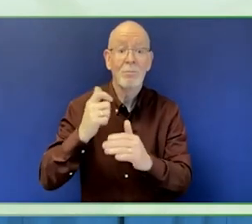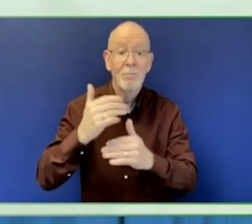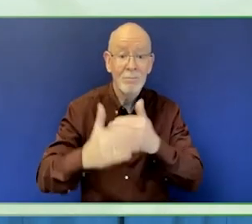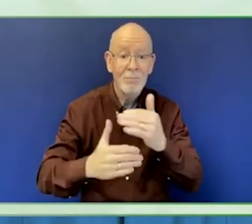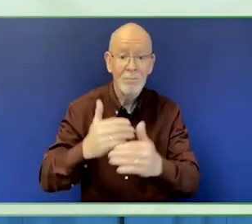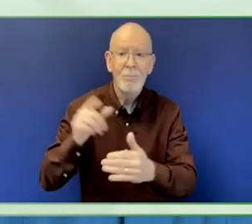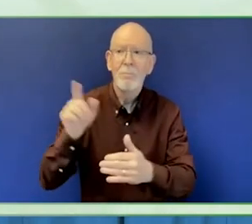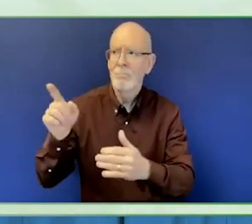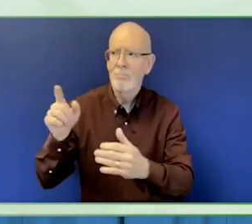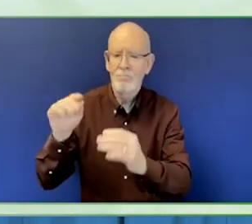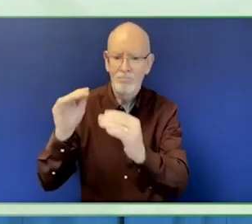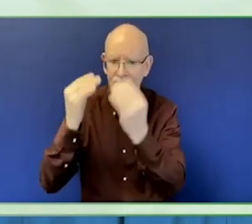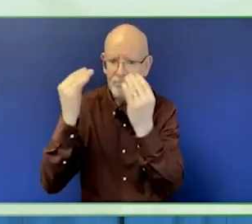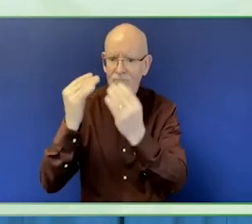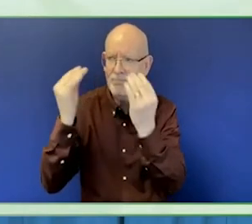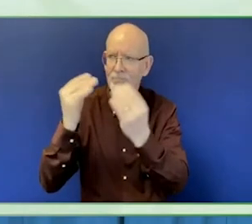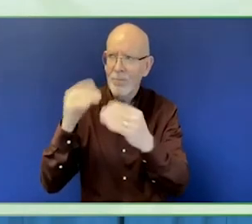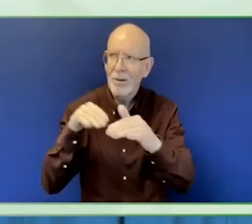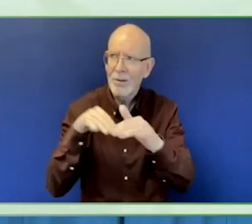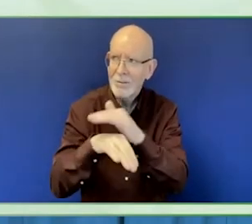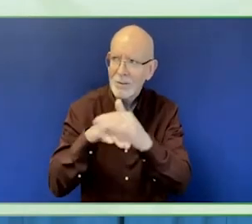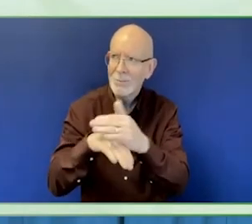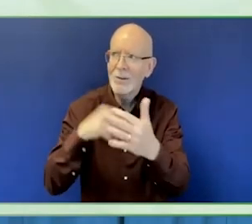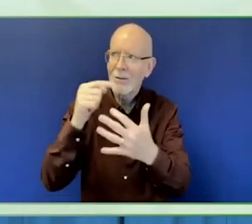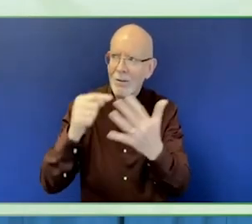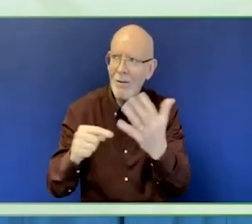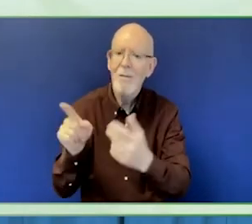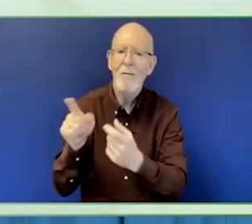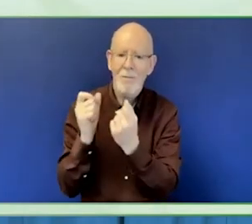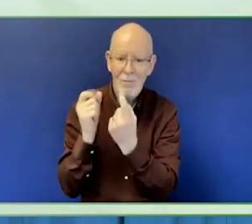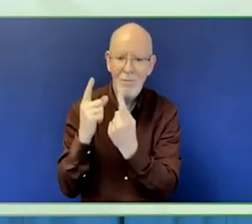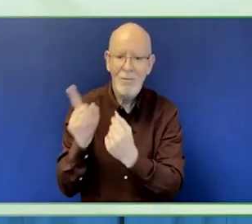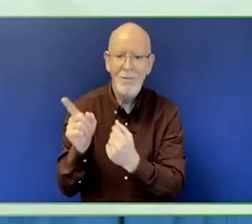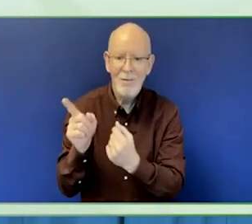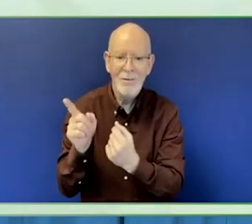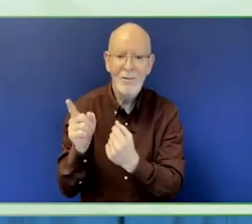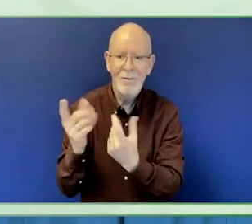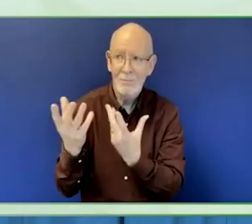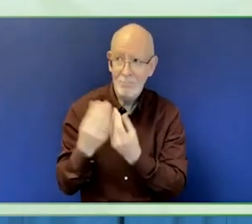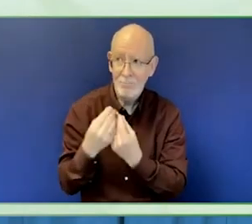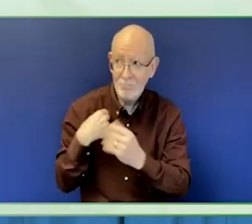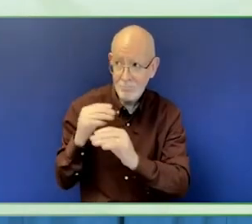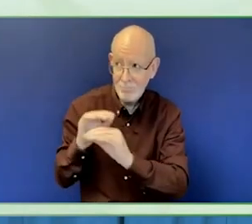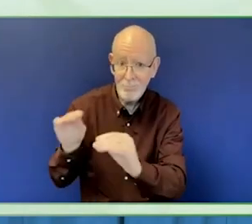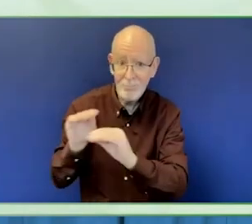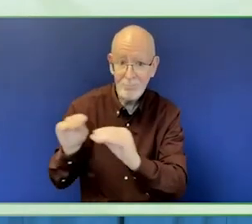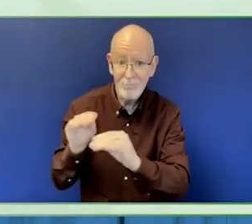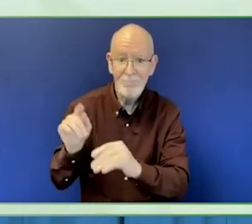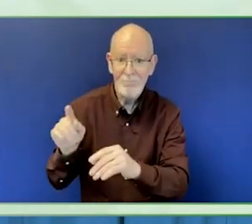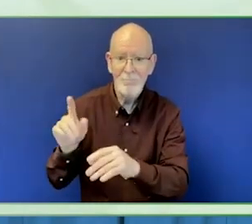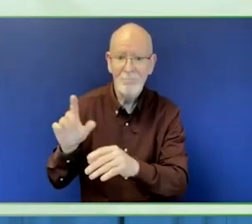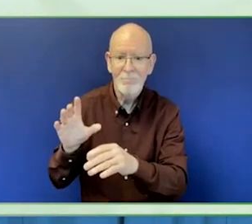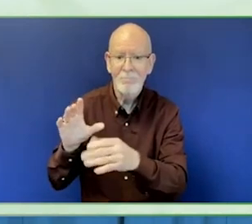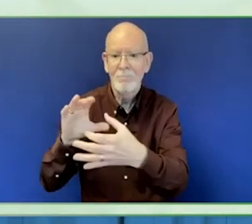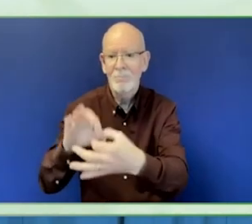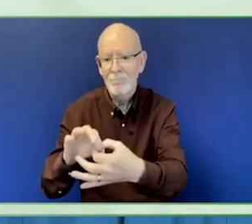To facilitate the accessibility journey, we also shared two